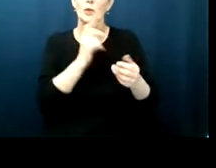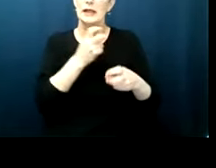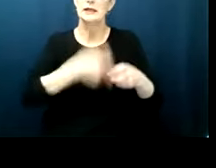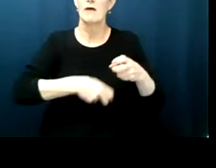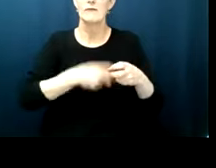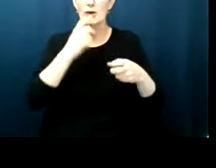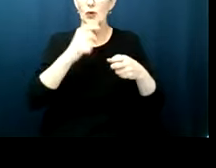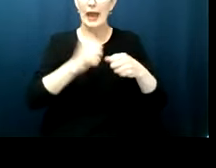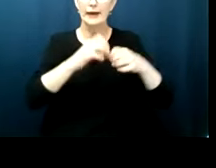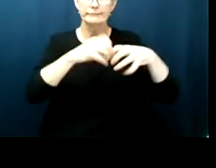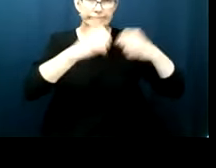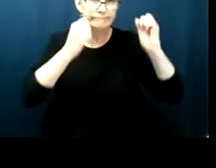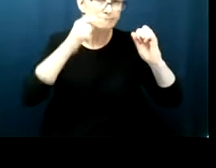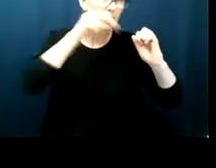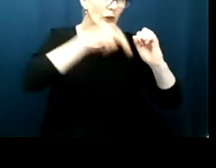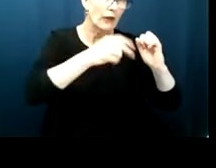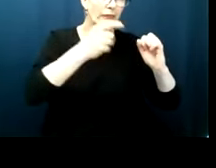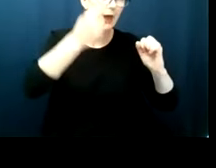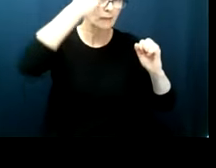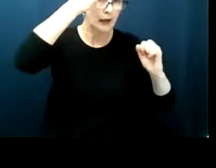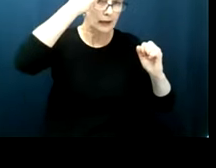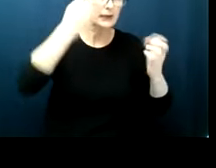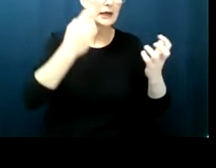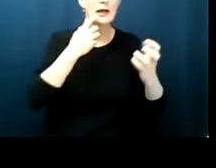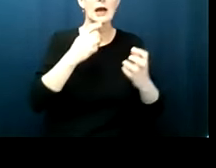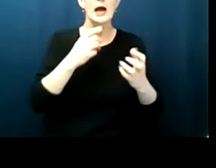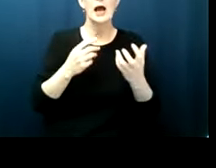basis of race which actually did happen a few years ago in north carolina because they were